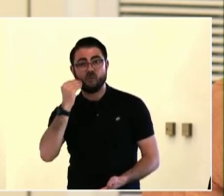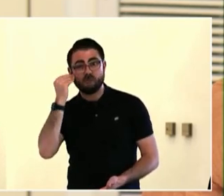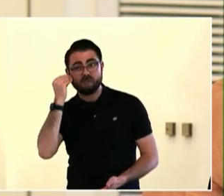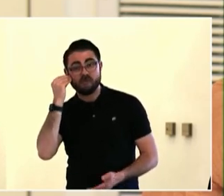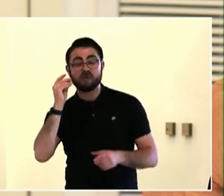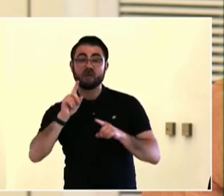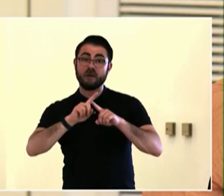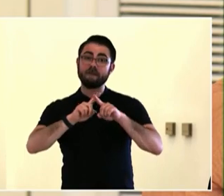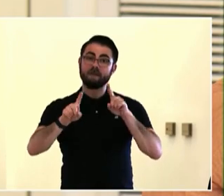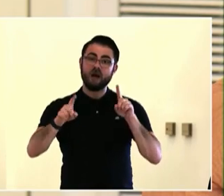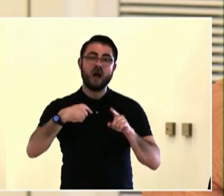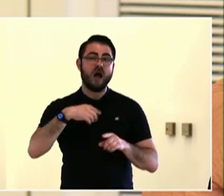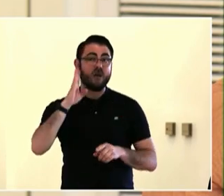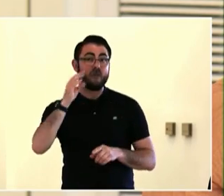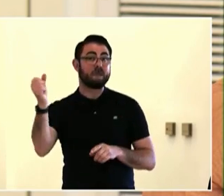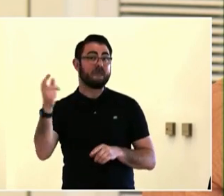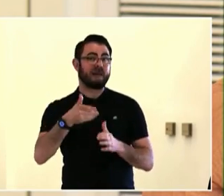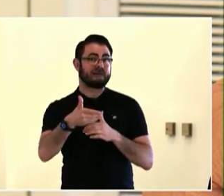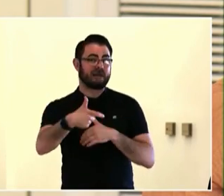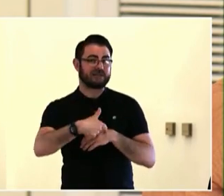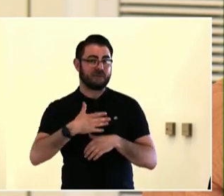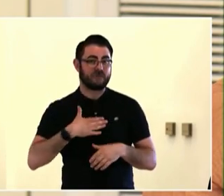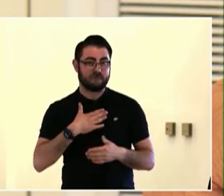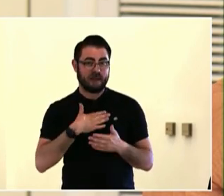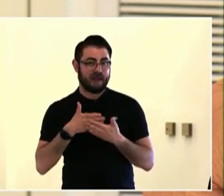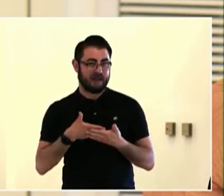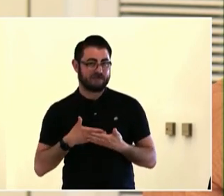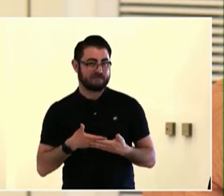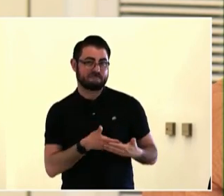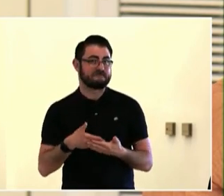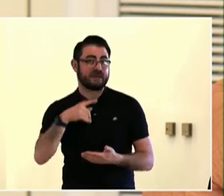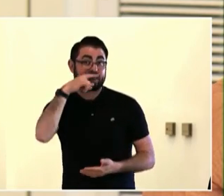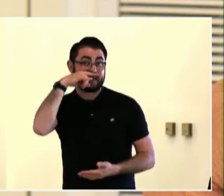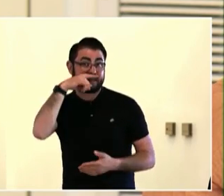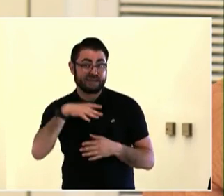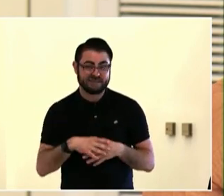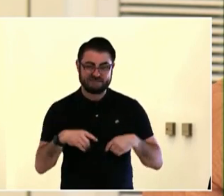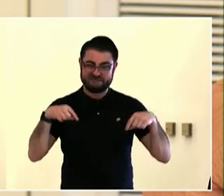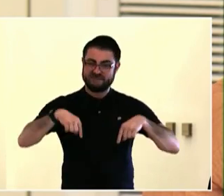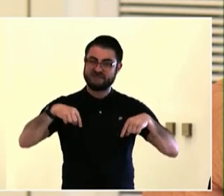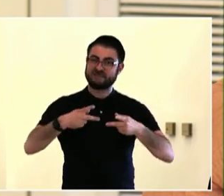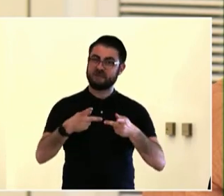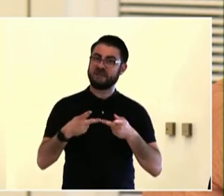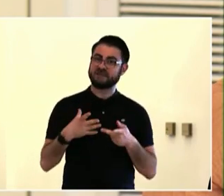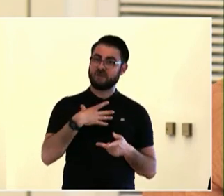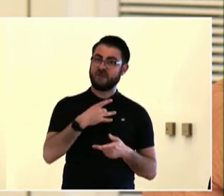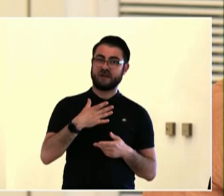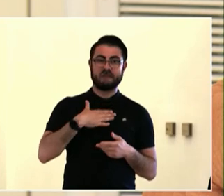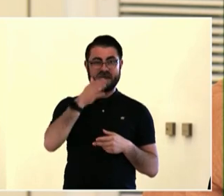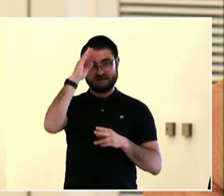city council, whatever form of board, you usually have your typical dais and all of the